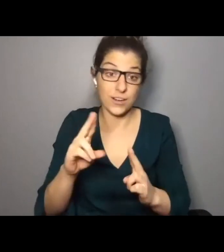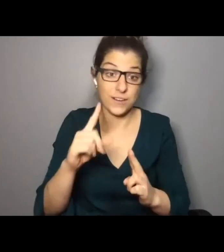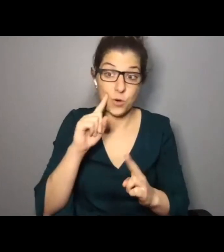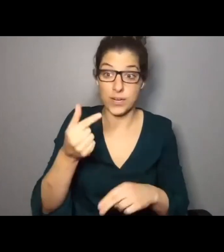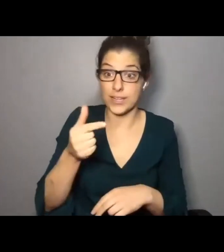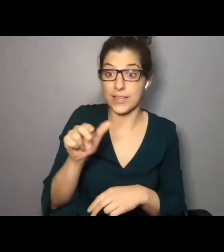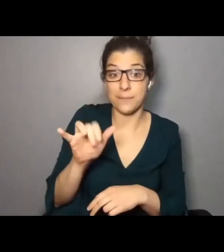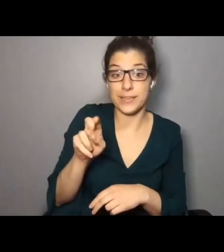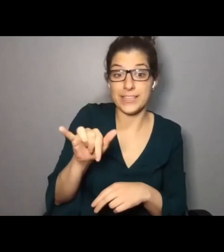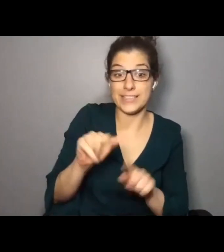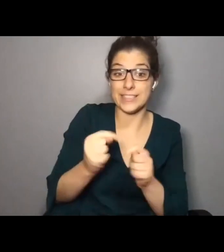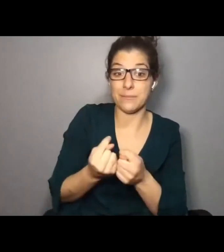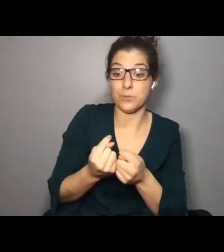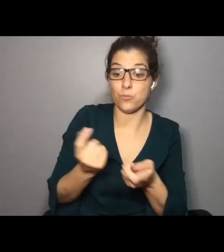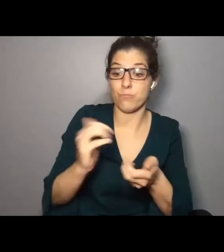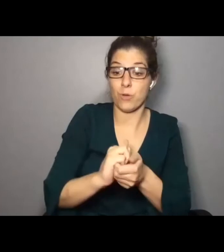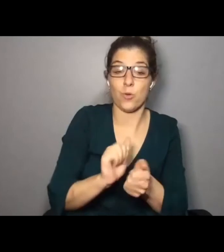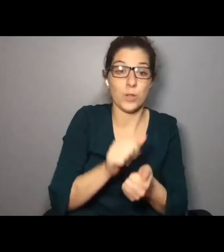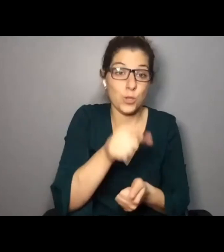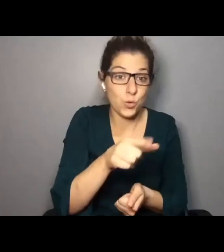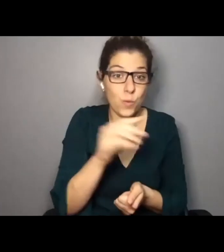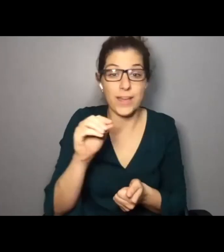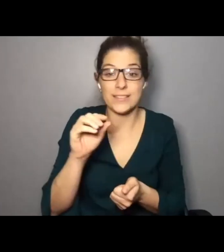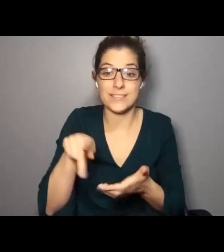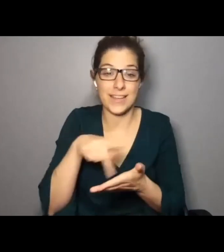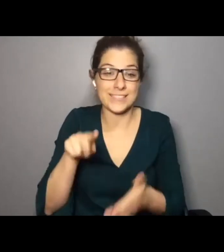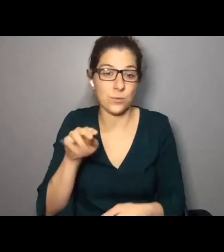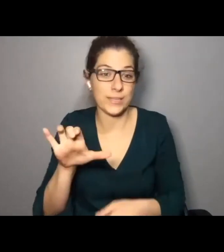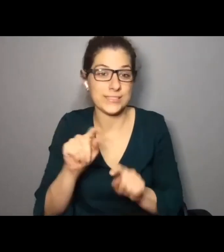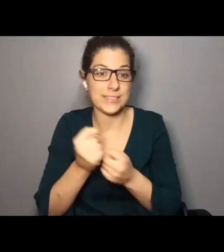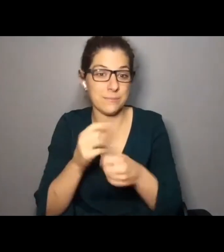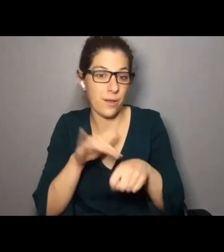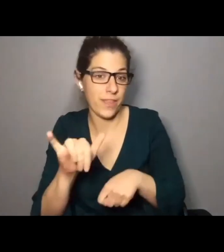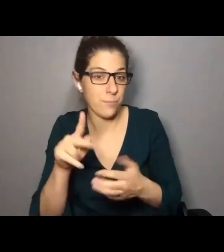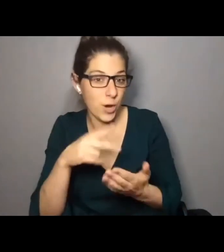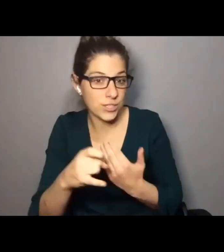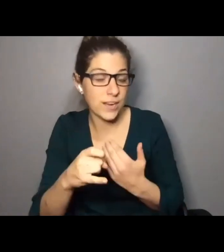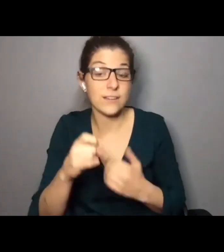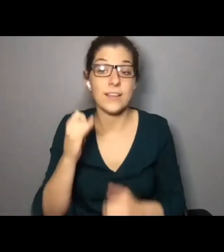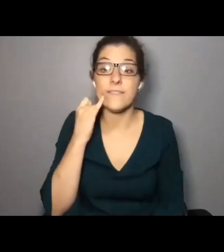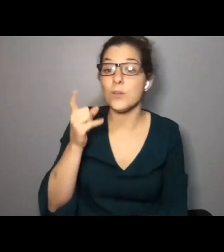for the Gibney Team to partner with you and the Dance/NYC Team on that project. And for those